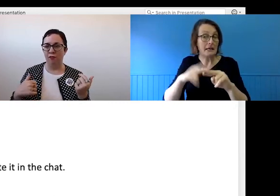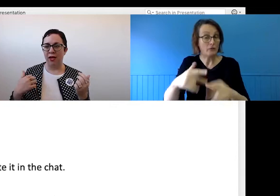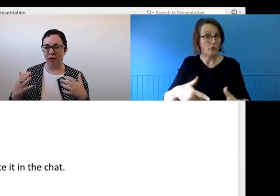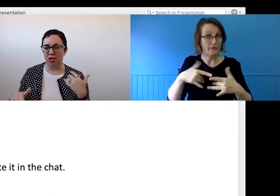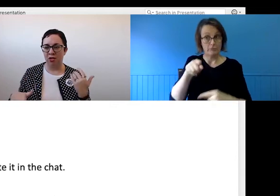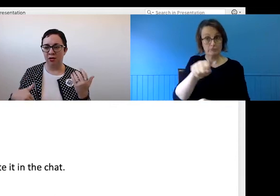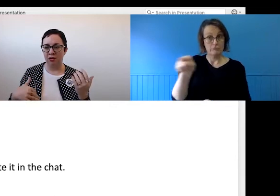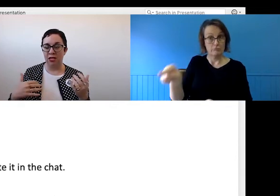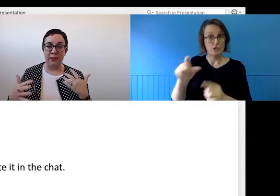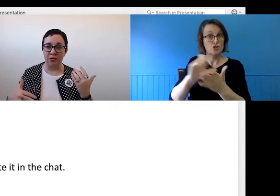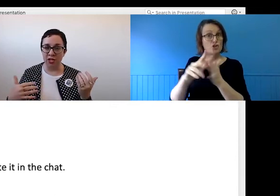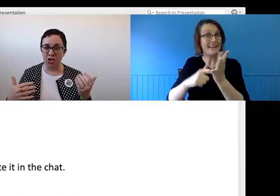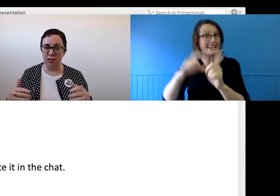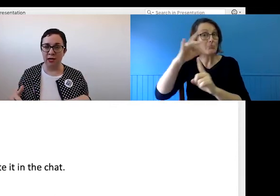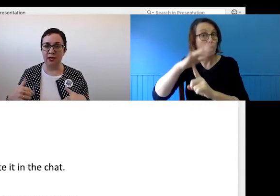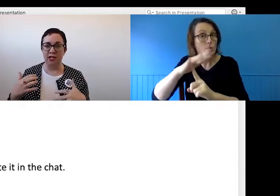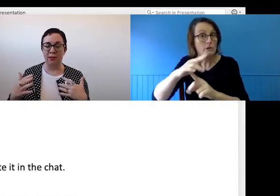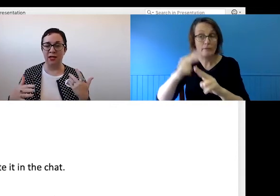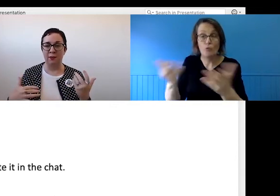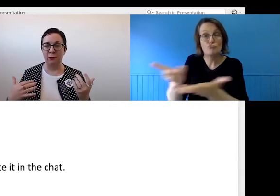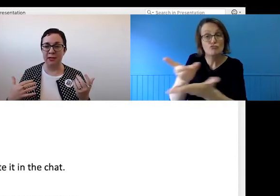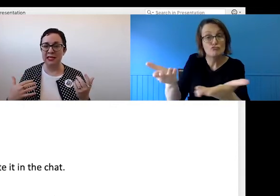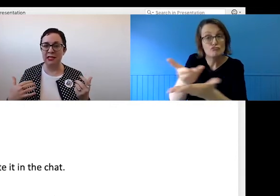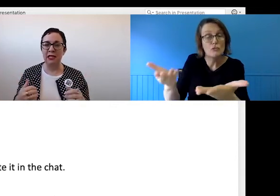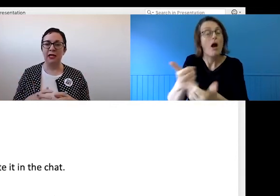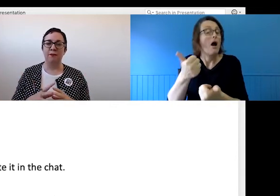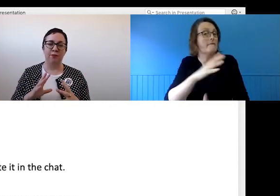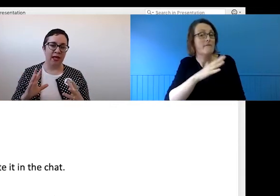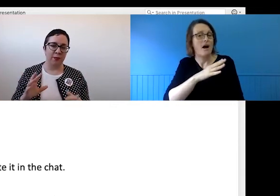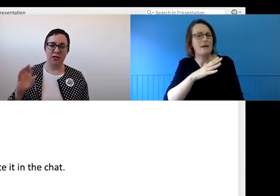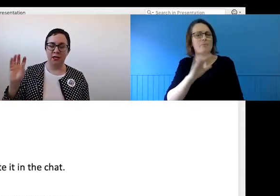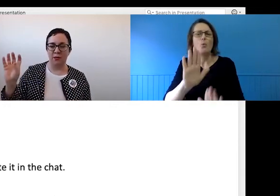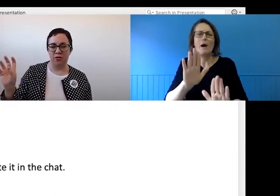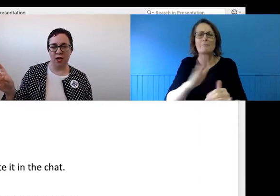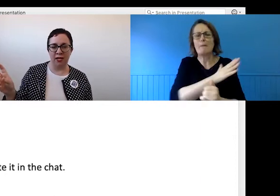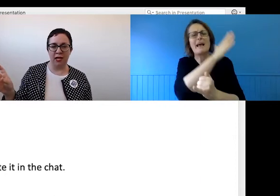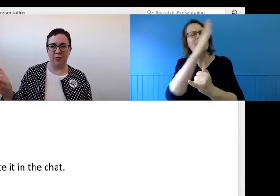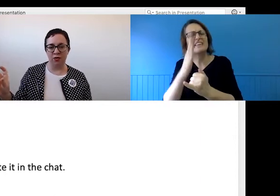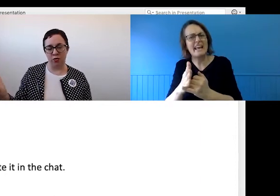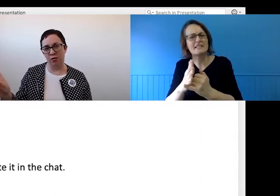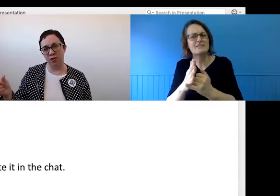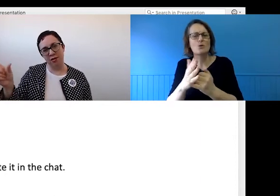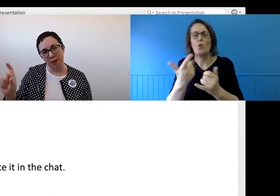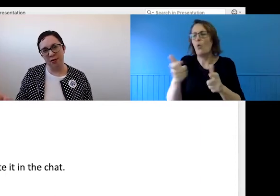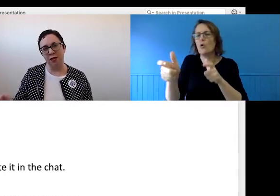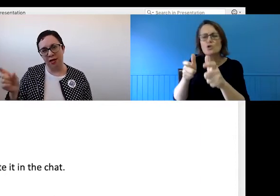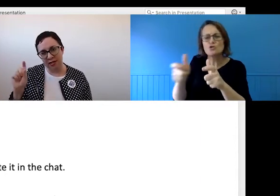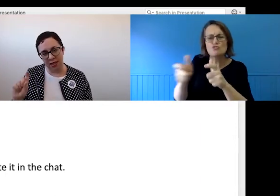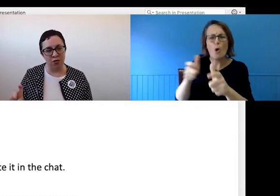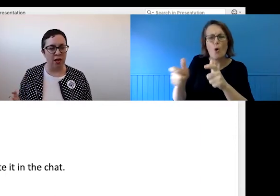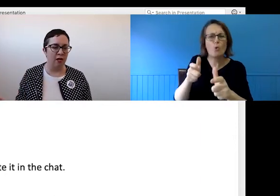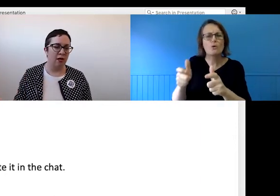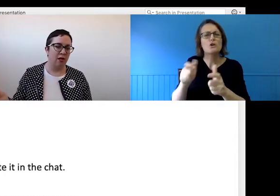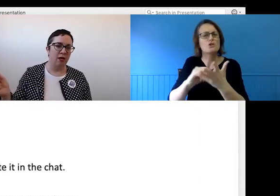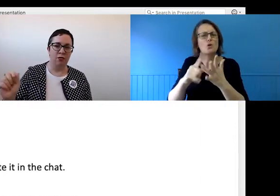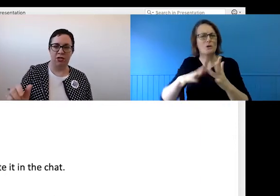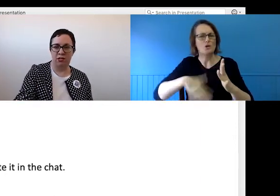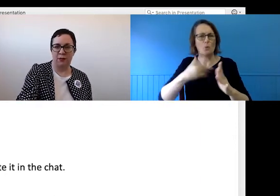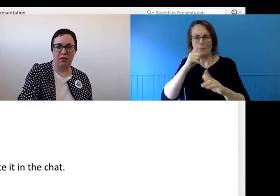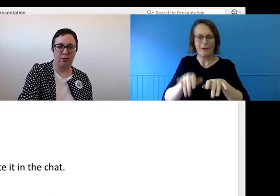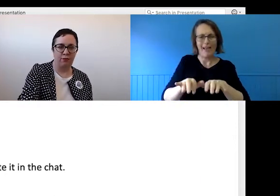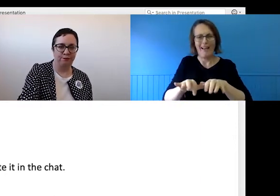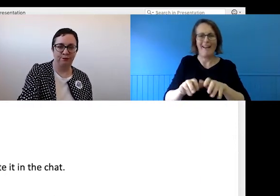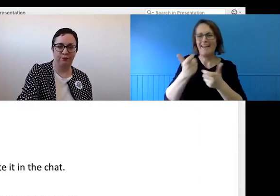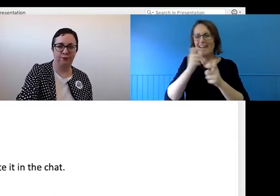encouraging people's interaction, but keep it controlled so that the chair can keep control of the questions coming through.